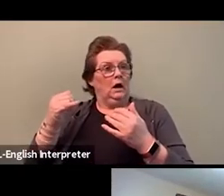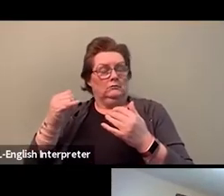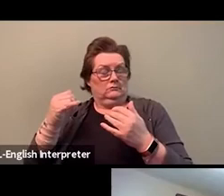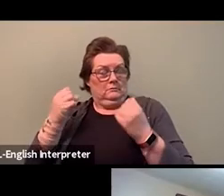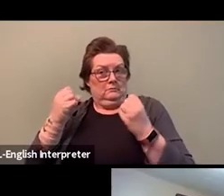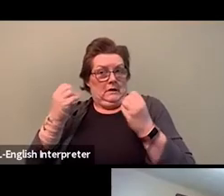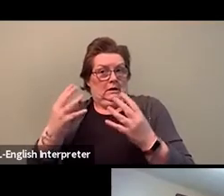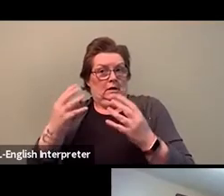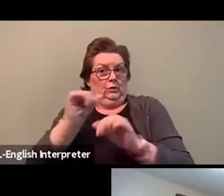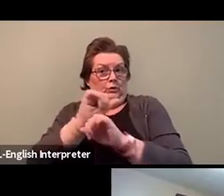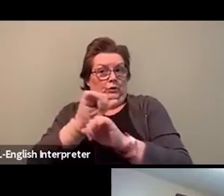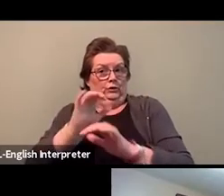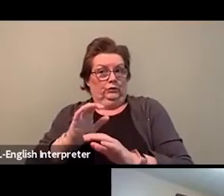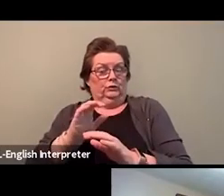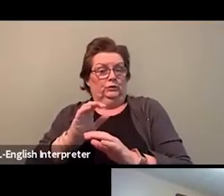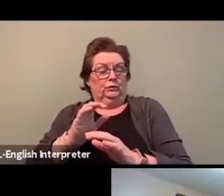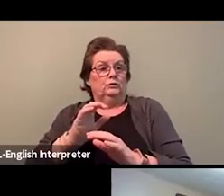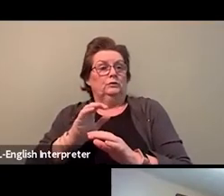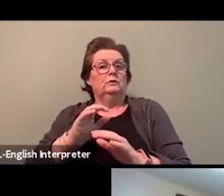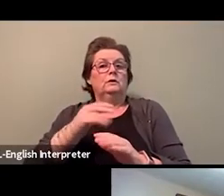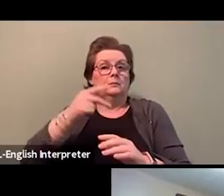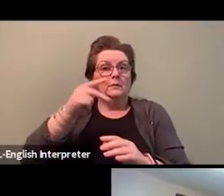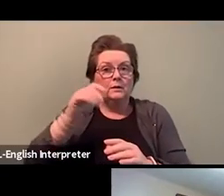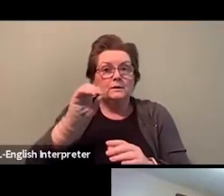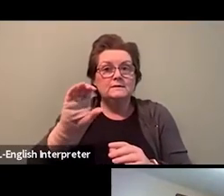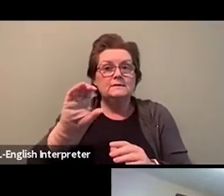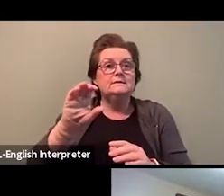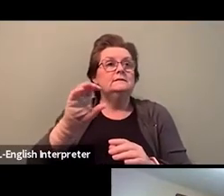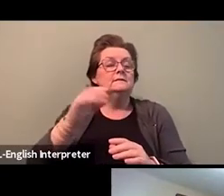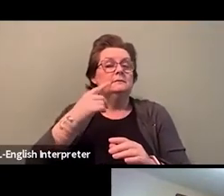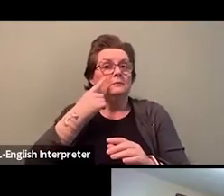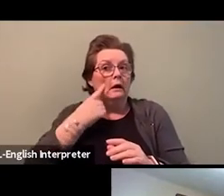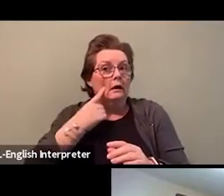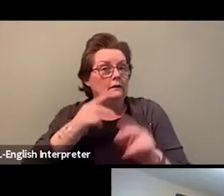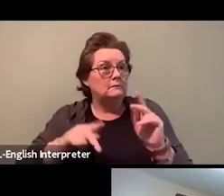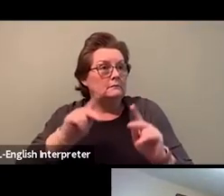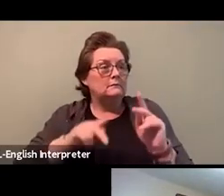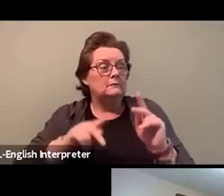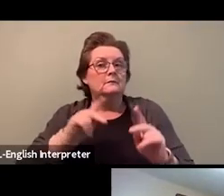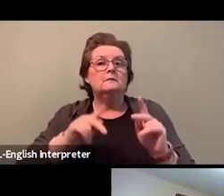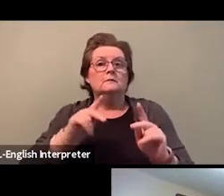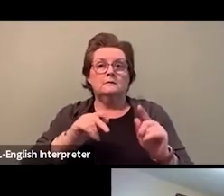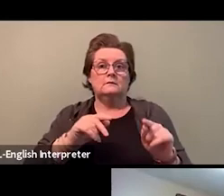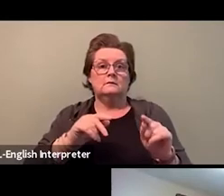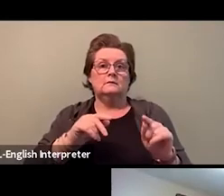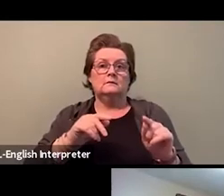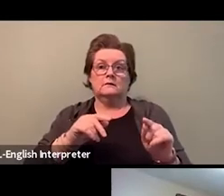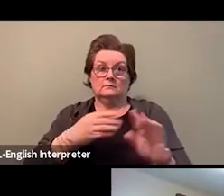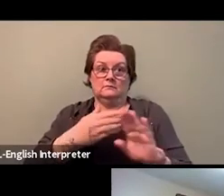that got me to where we are today. And there are so many racialized black and white workers